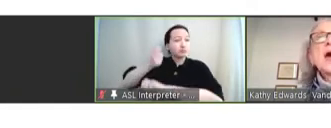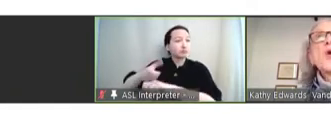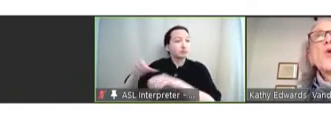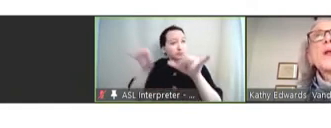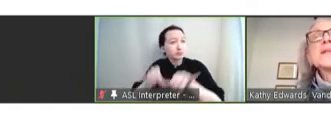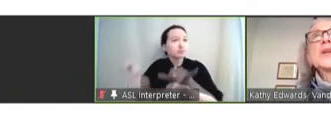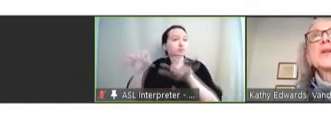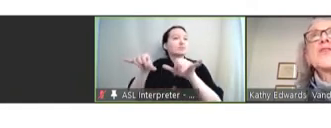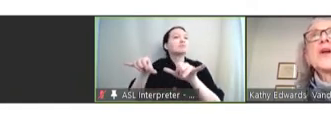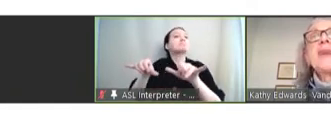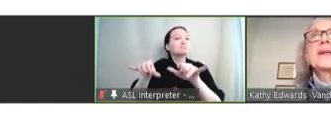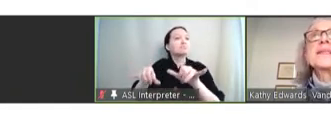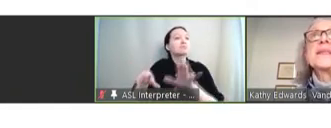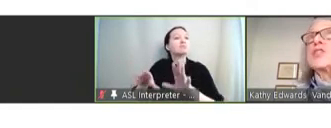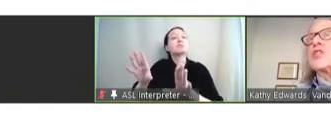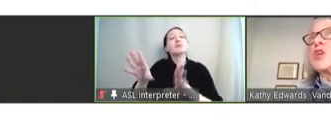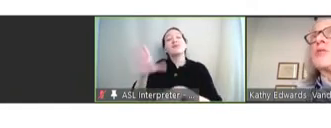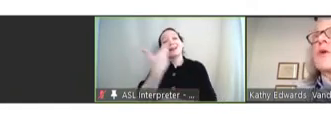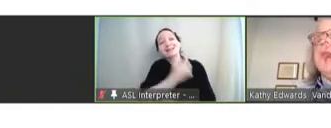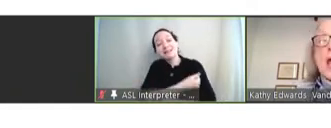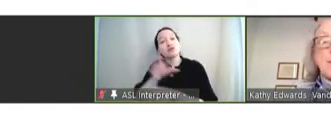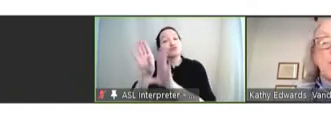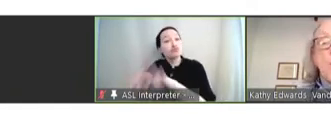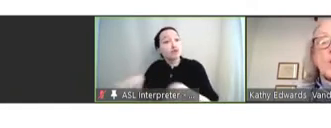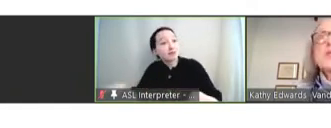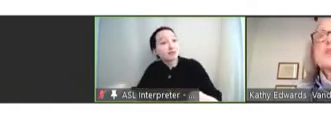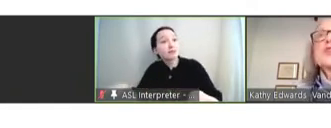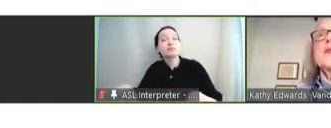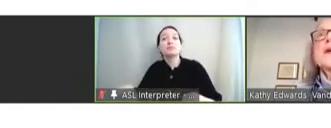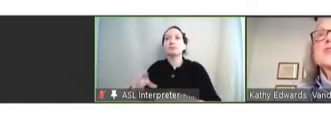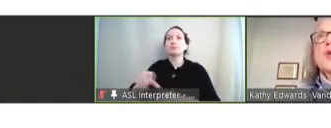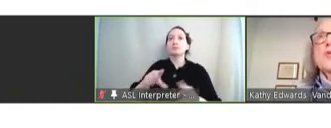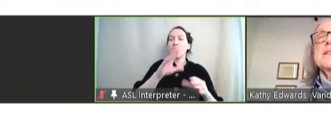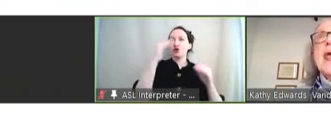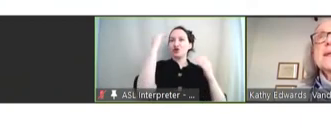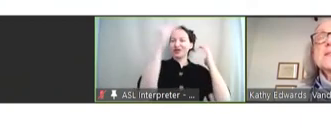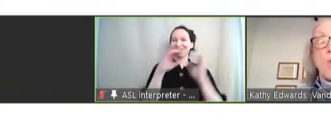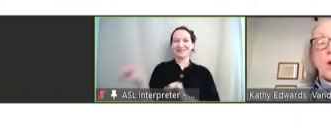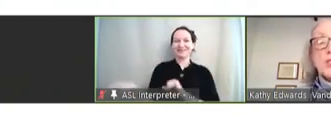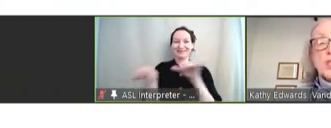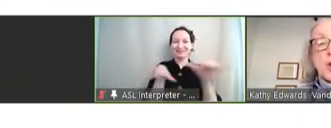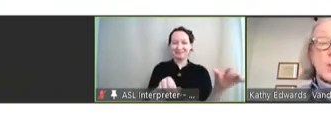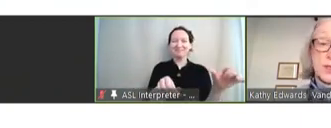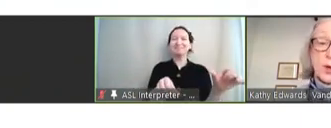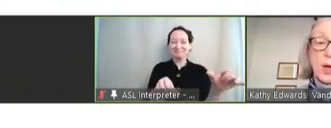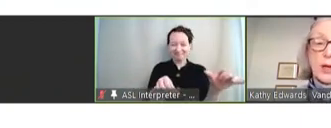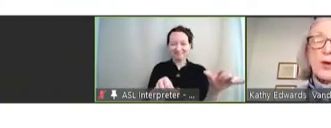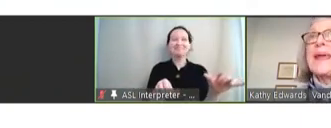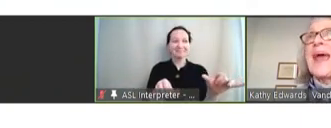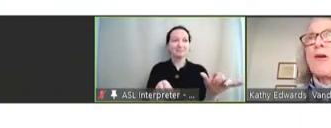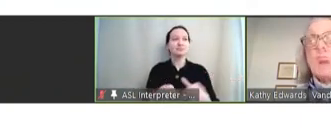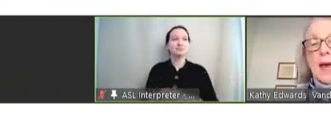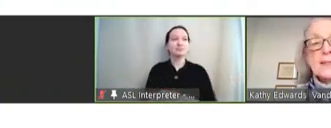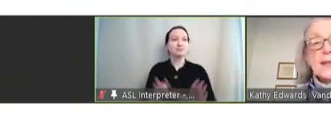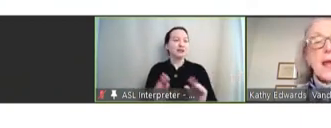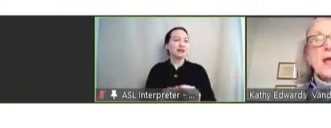not only in delivering vaccine to children but also to the adults, as Walt so clearly outlined.